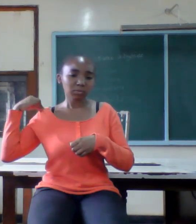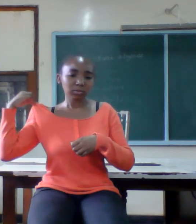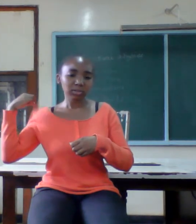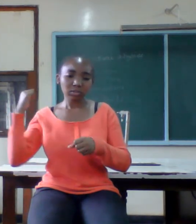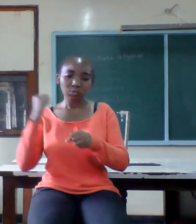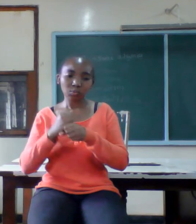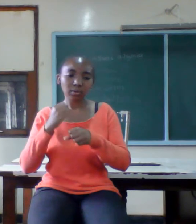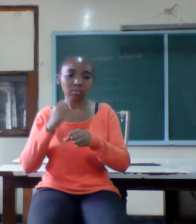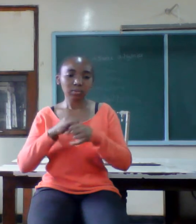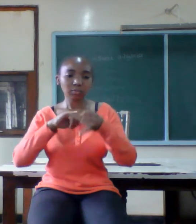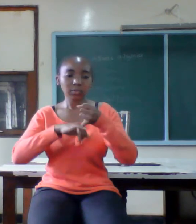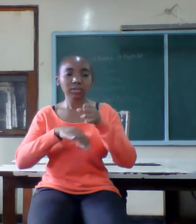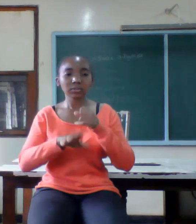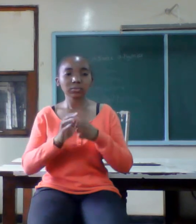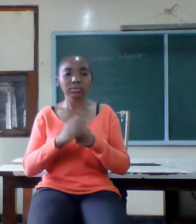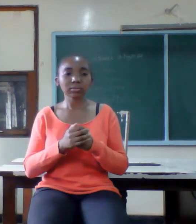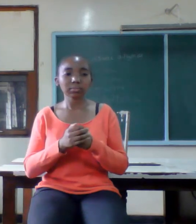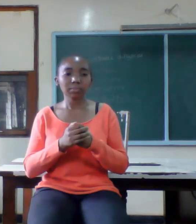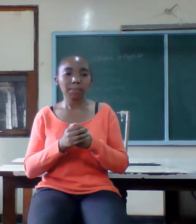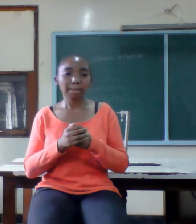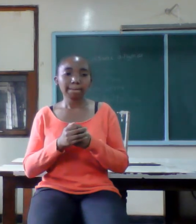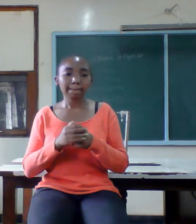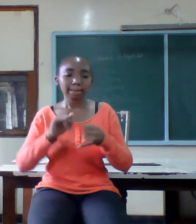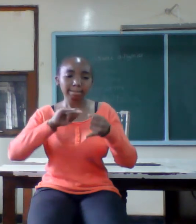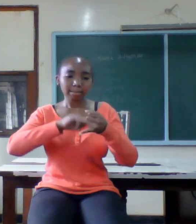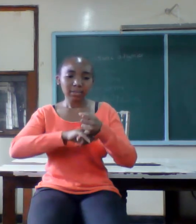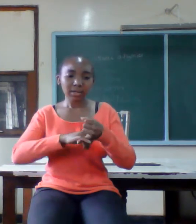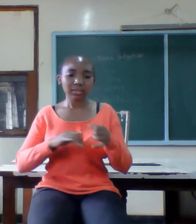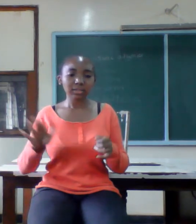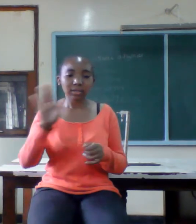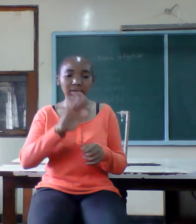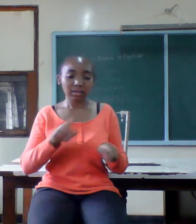marriage is like a car that needs proper maintenance and proper service